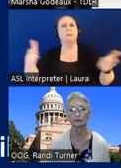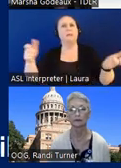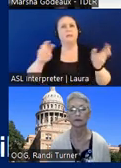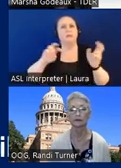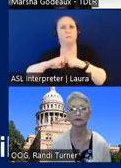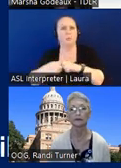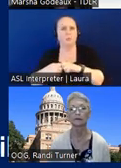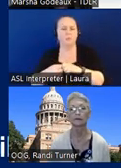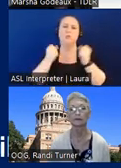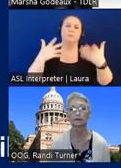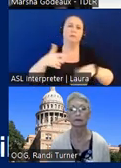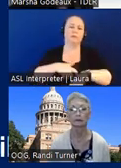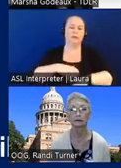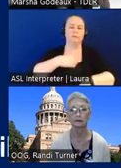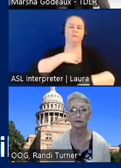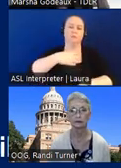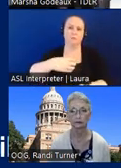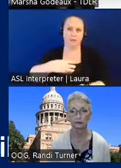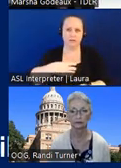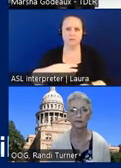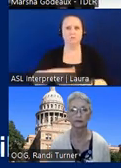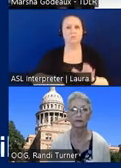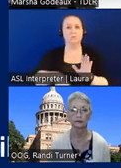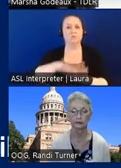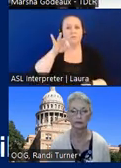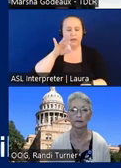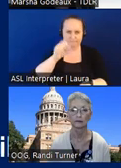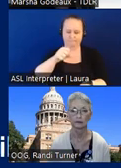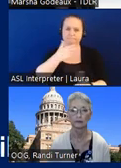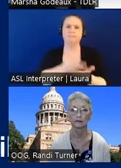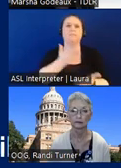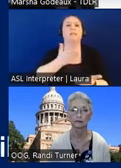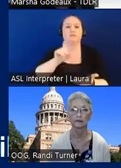we'll get a complaint we'll we'll find out it is valid it's something that should be task compliant